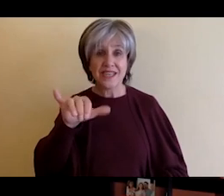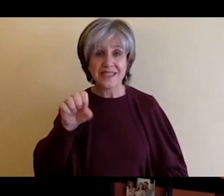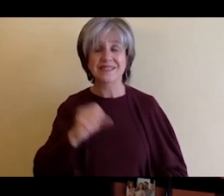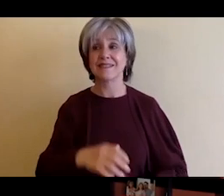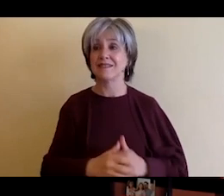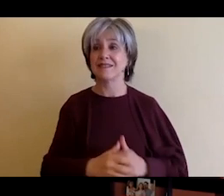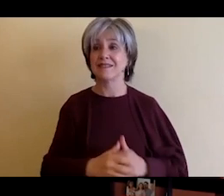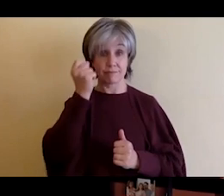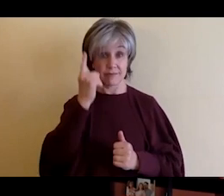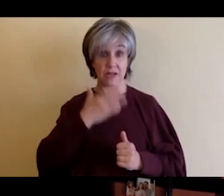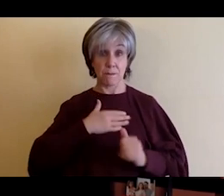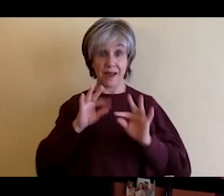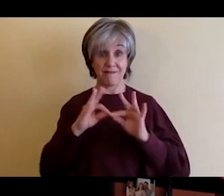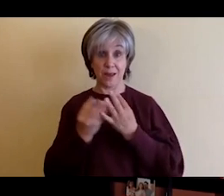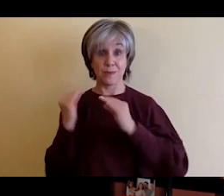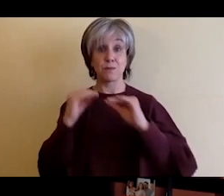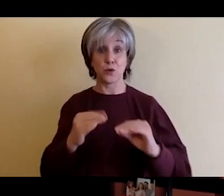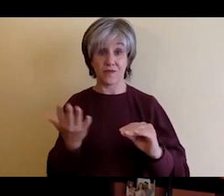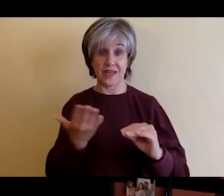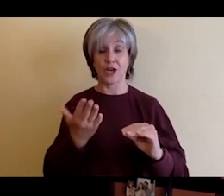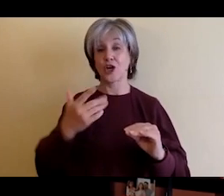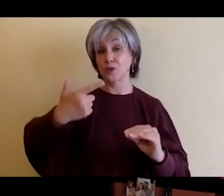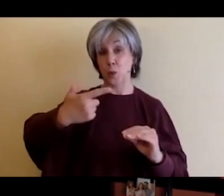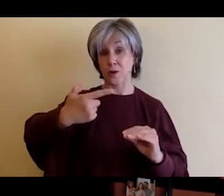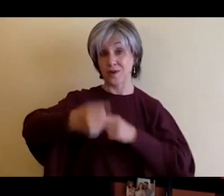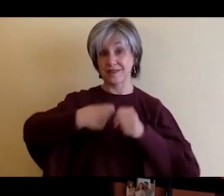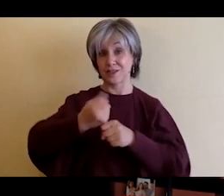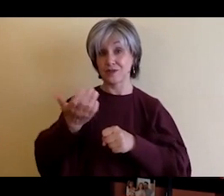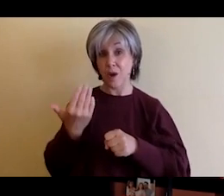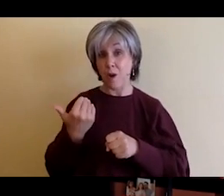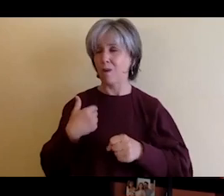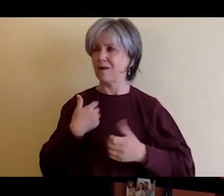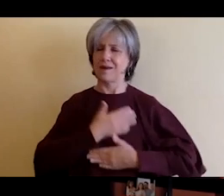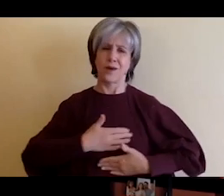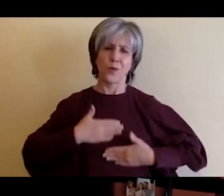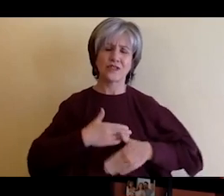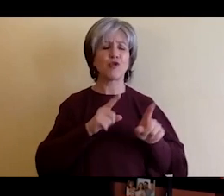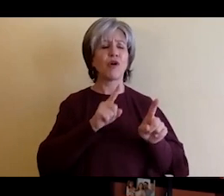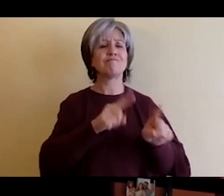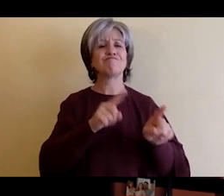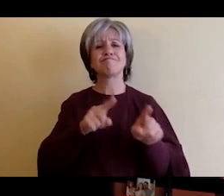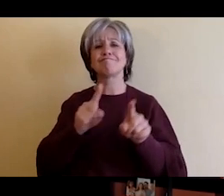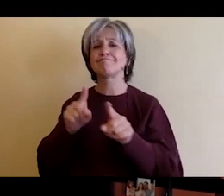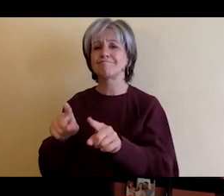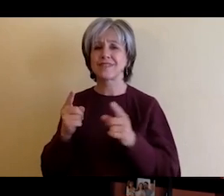to downtown and enjoying you know the restaurants downtown and around the city and everything, so I think those three